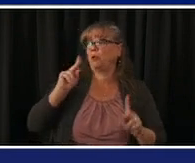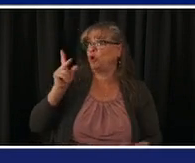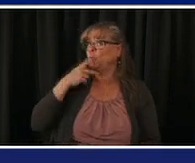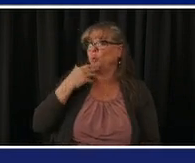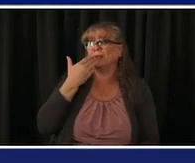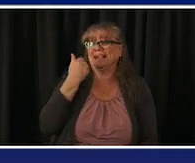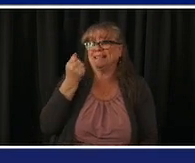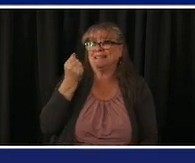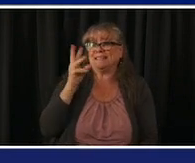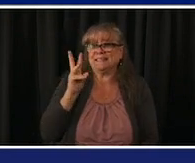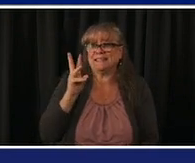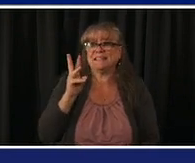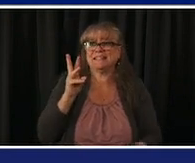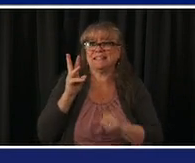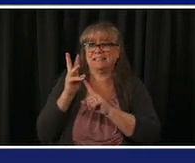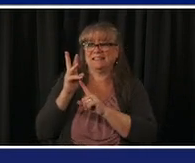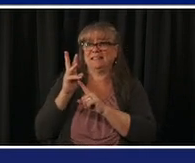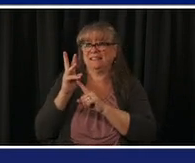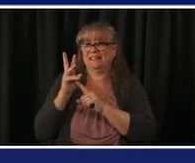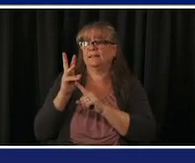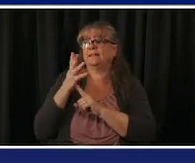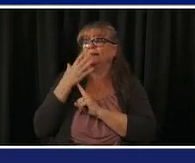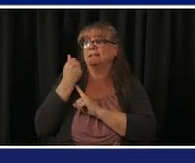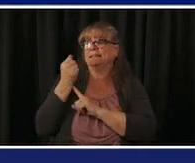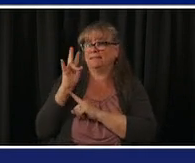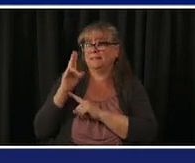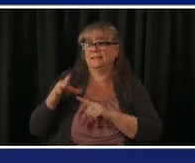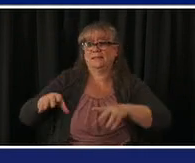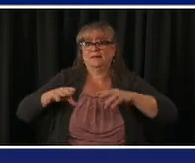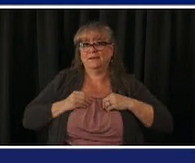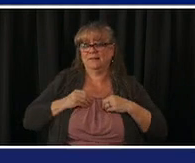can only get the pfizer vaccine right now it's the only one approved for 16 and 17 year olds